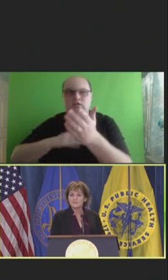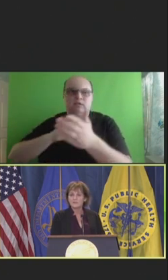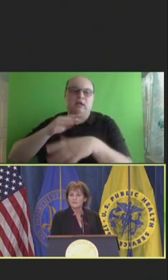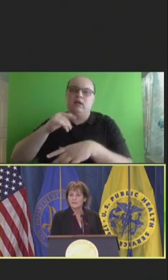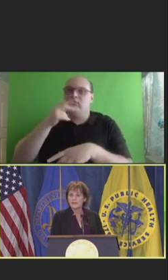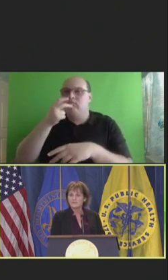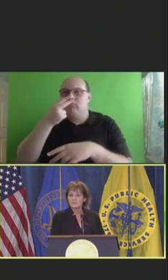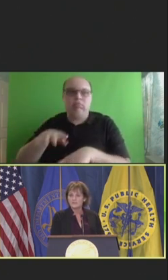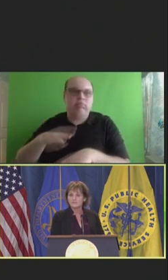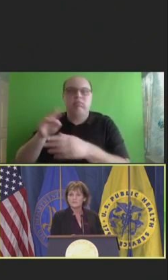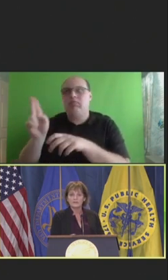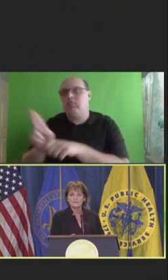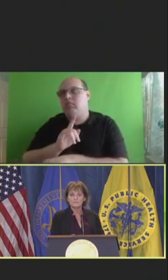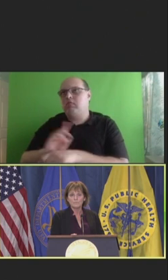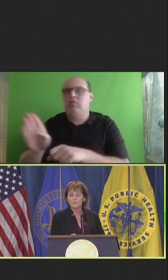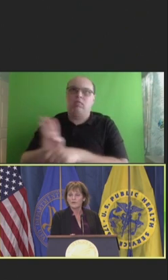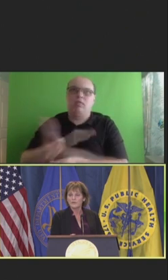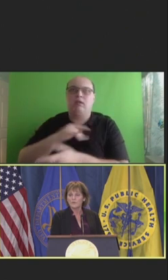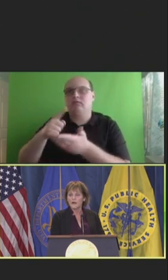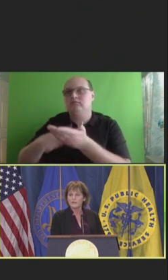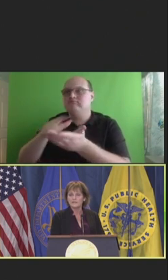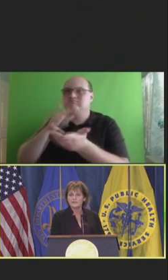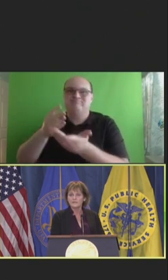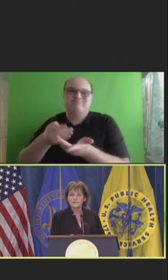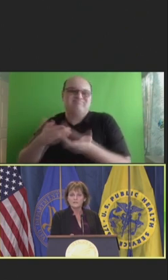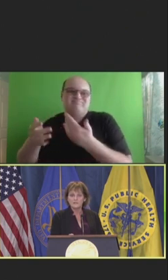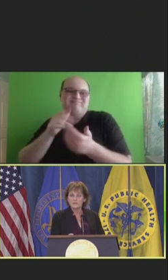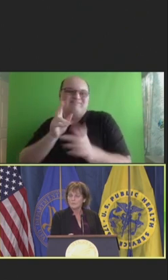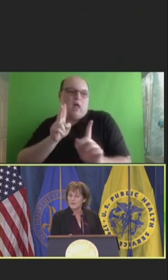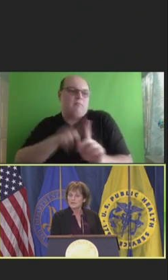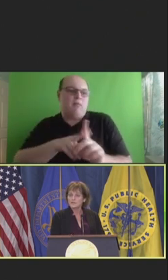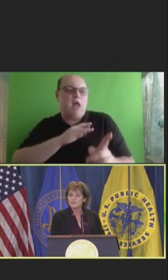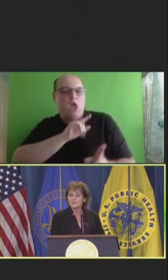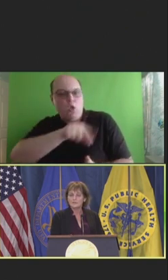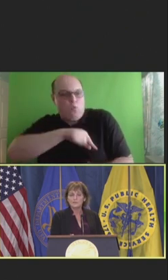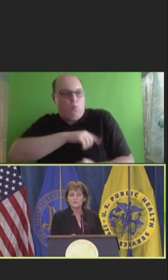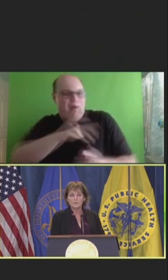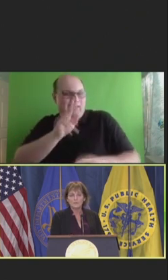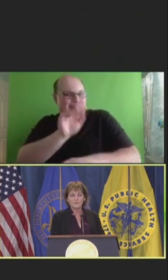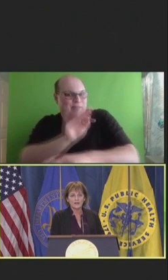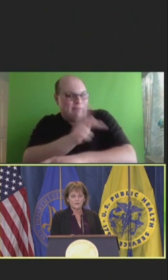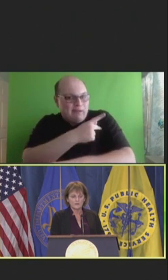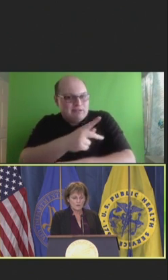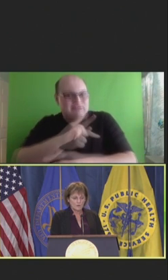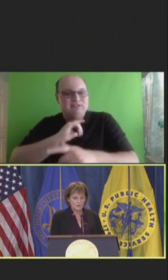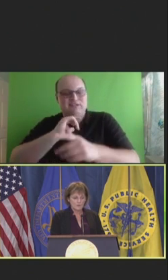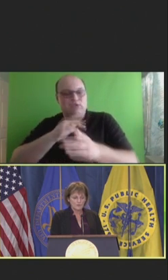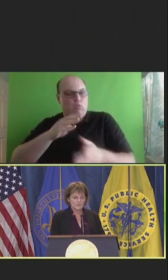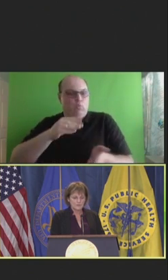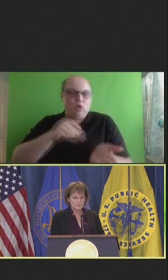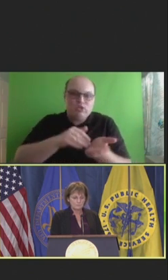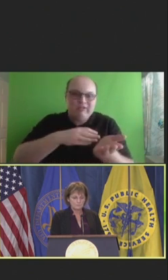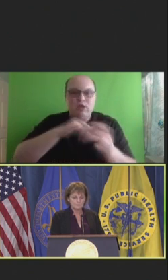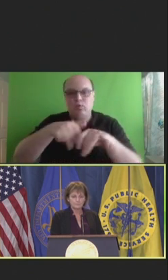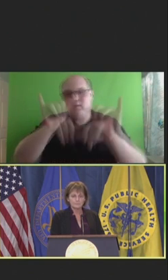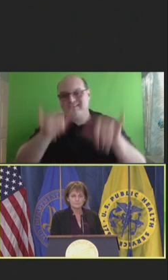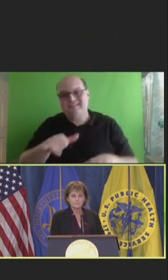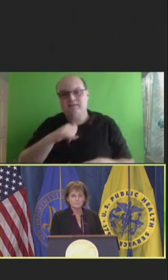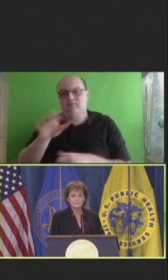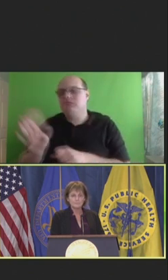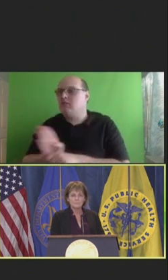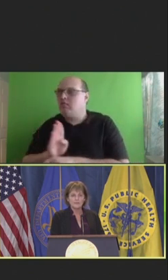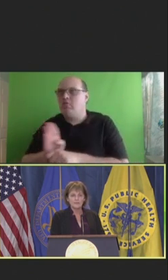tasks that do not provide quality to the patient, to the provider or the system."